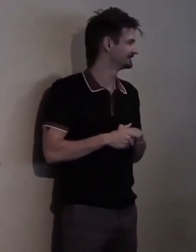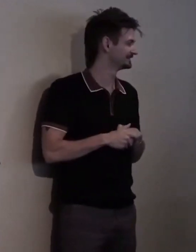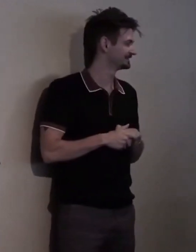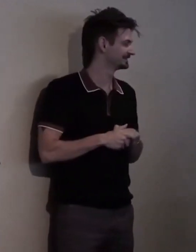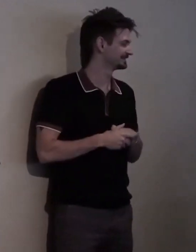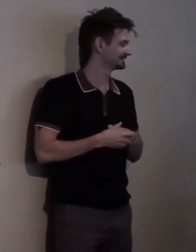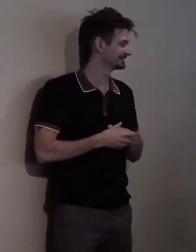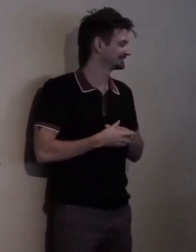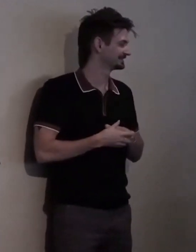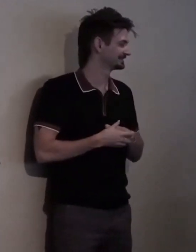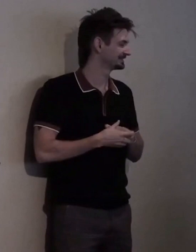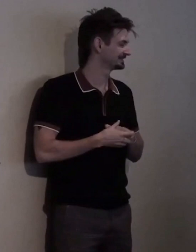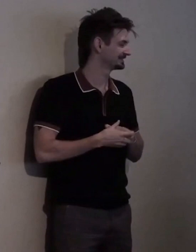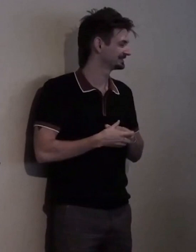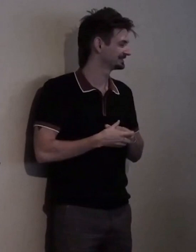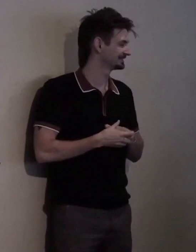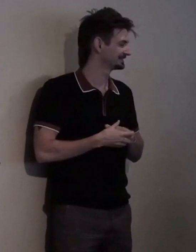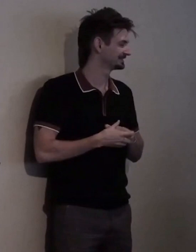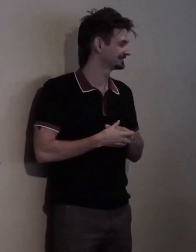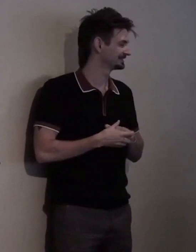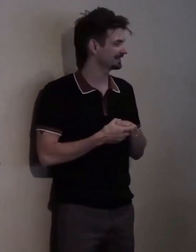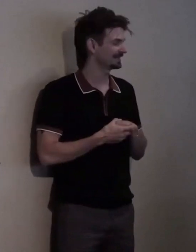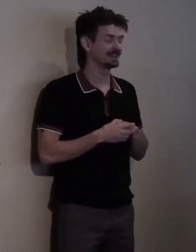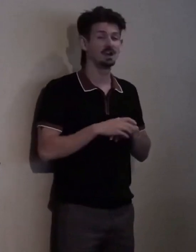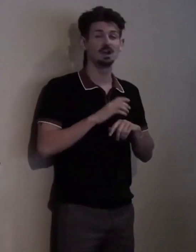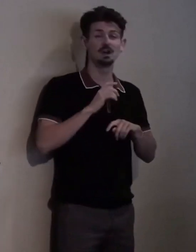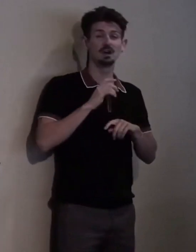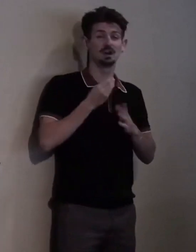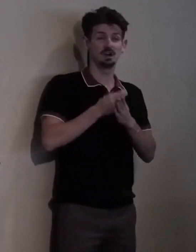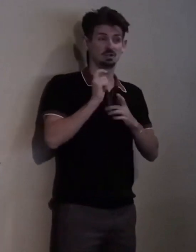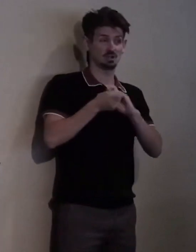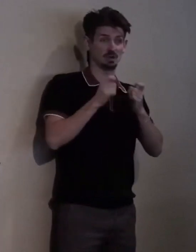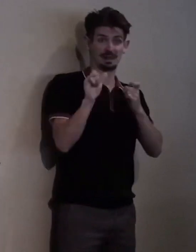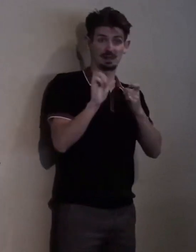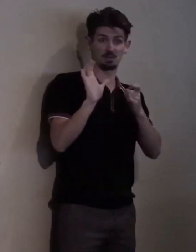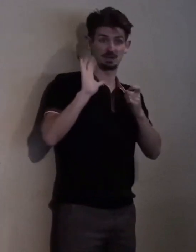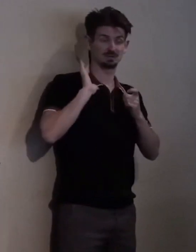We may not donate the way that we used to, as I used to donate to many nonprofits.